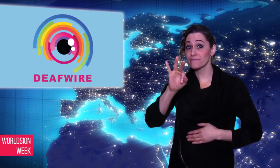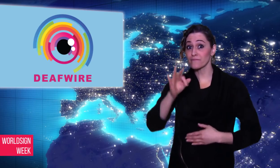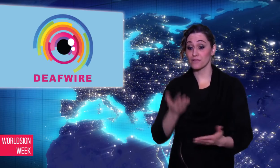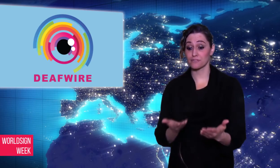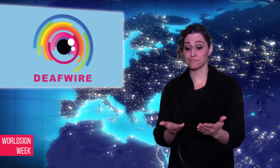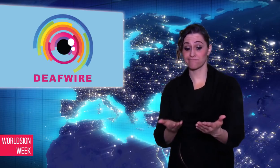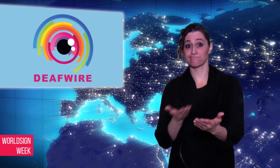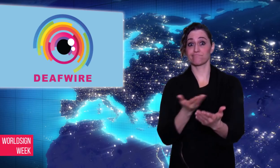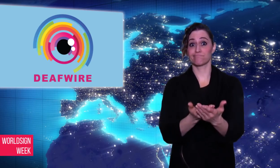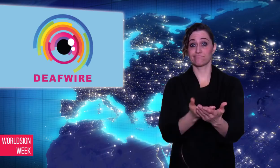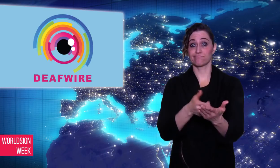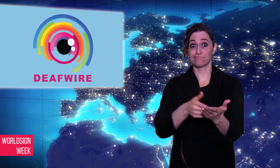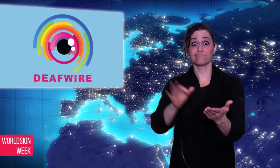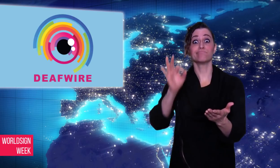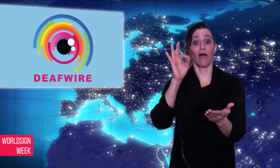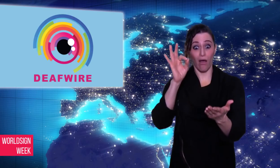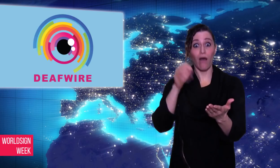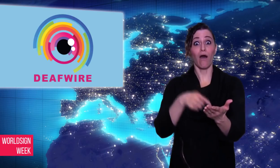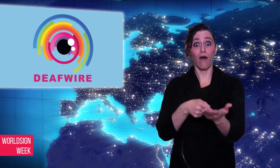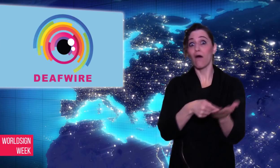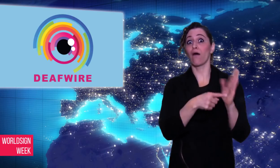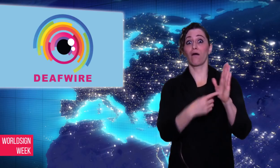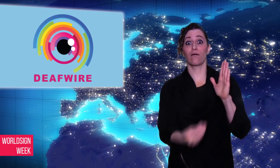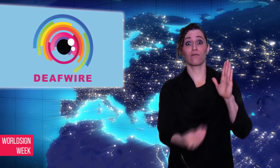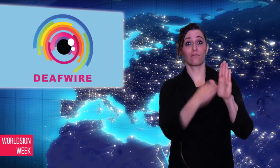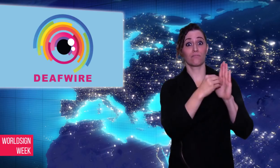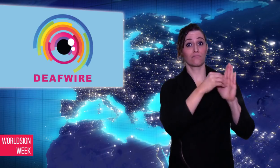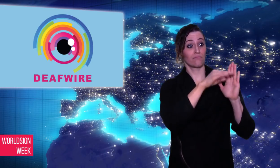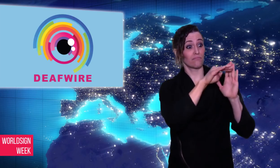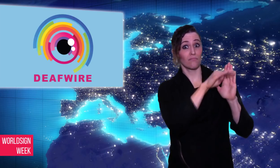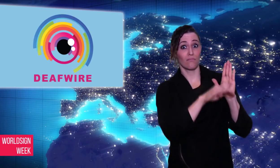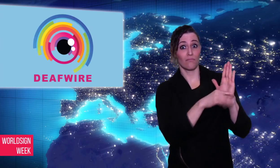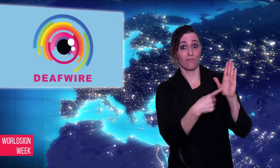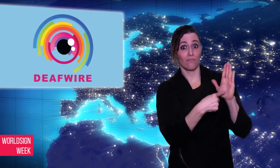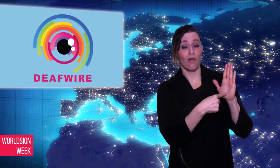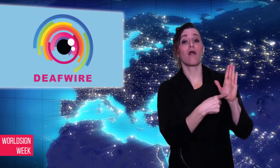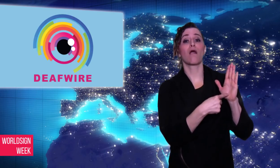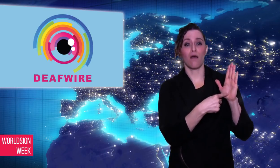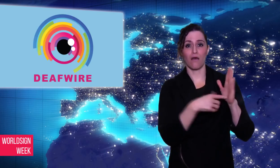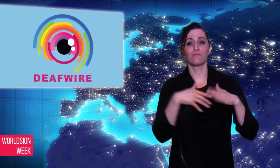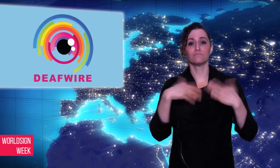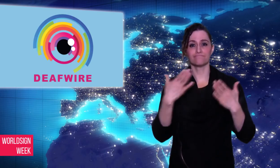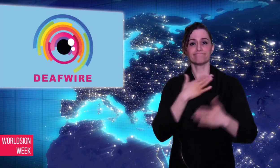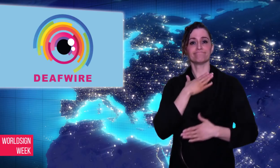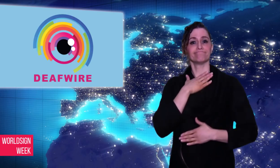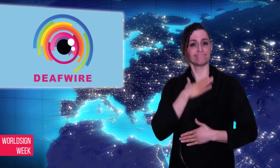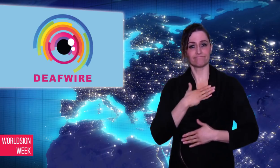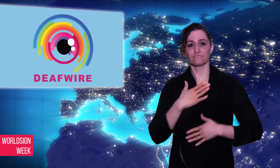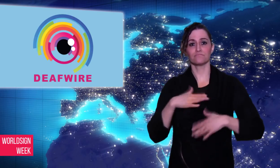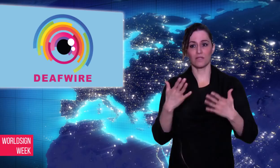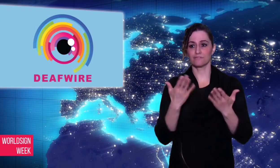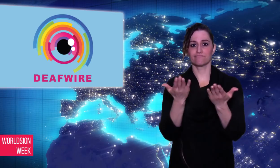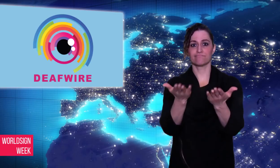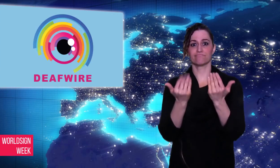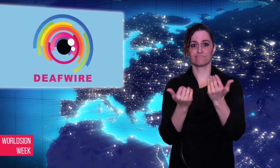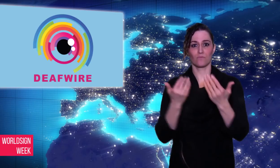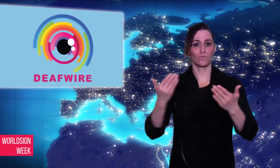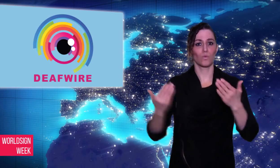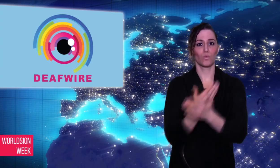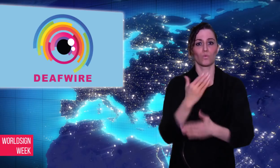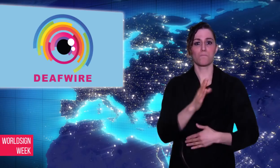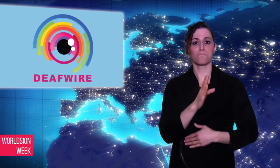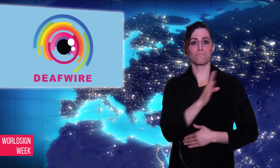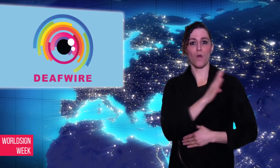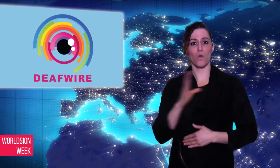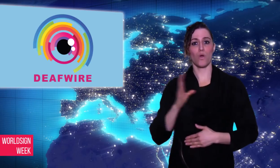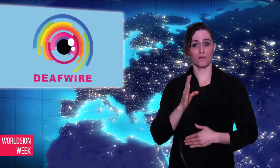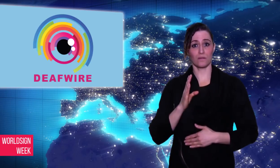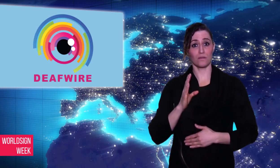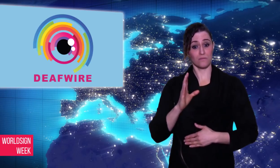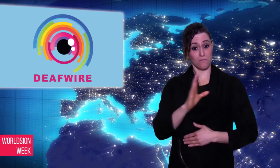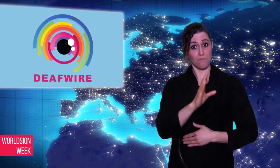passed this bill would create a board to